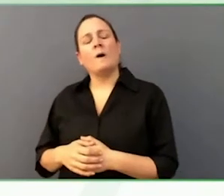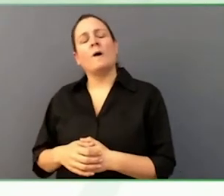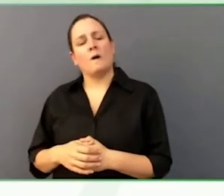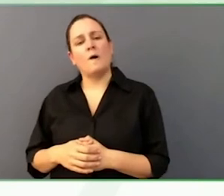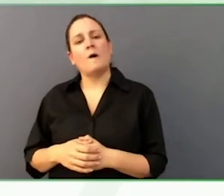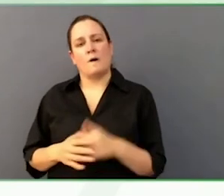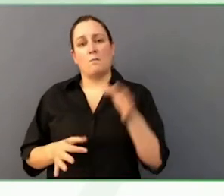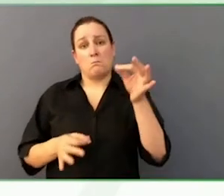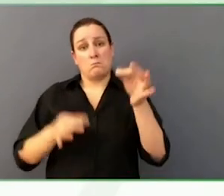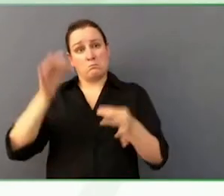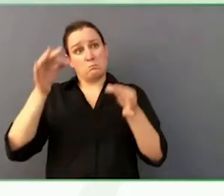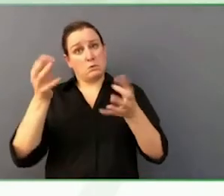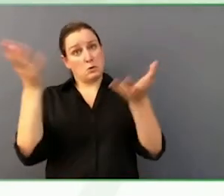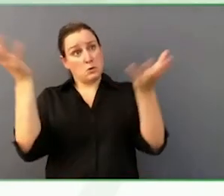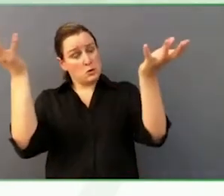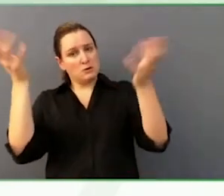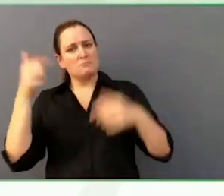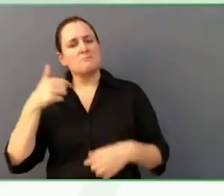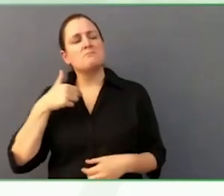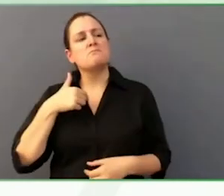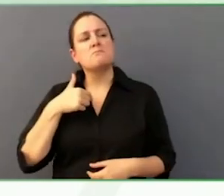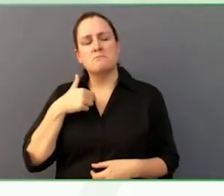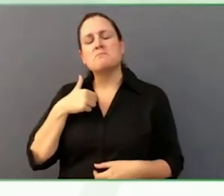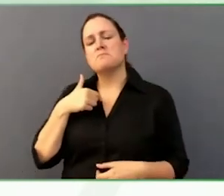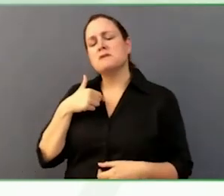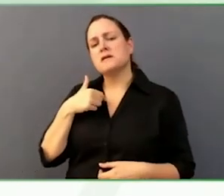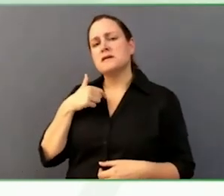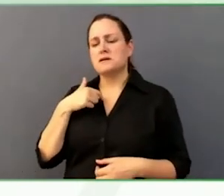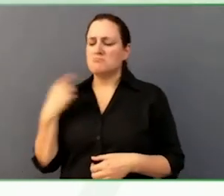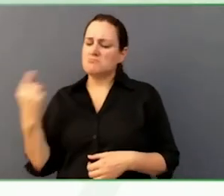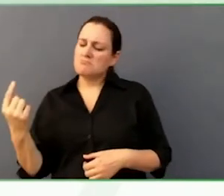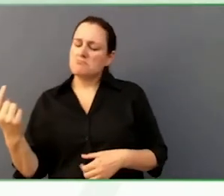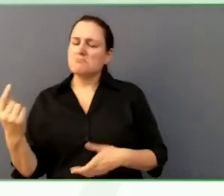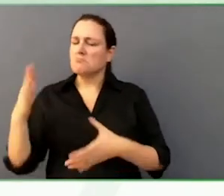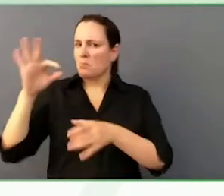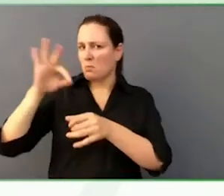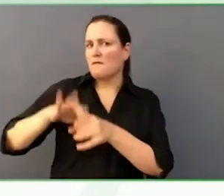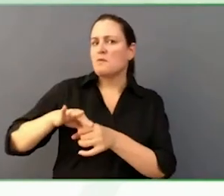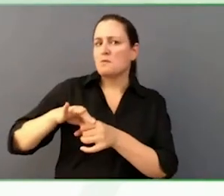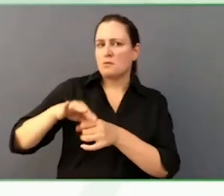interest, how to vote in his own best interest, and to research that.